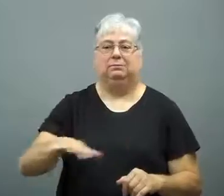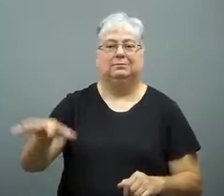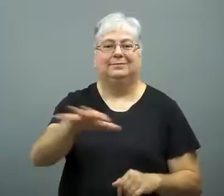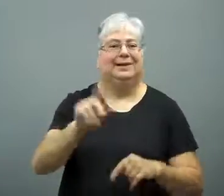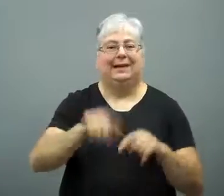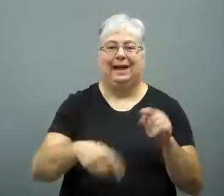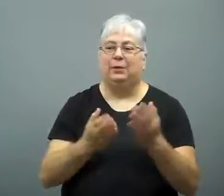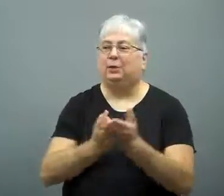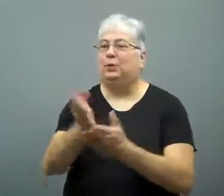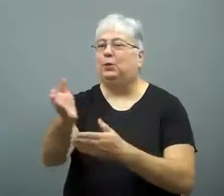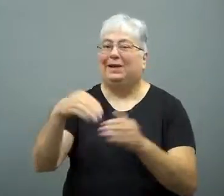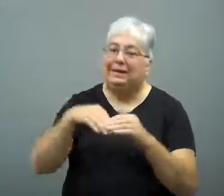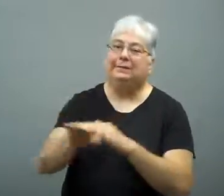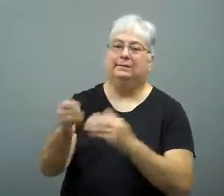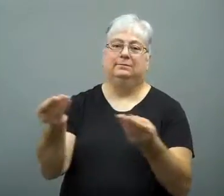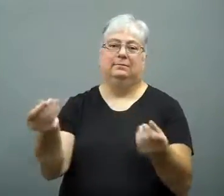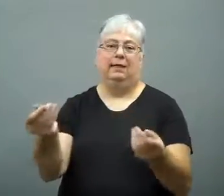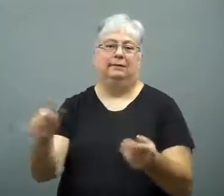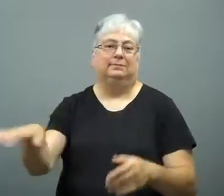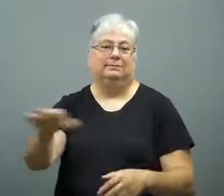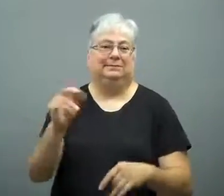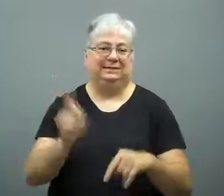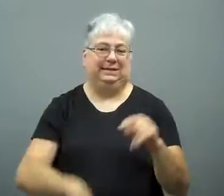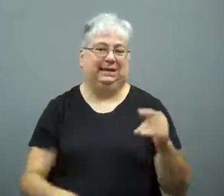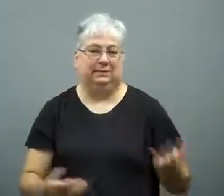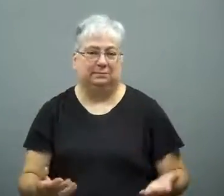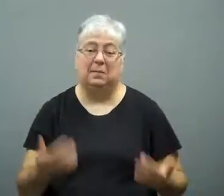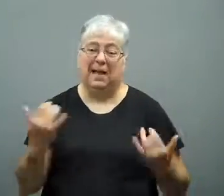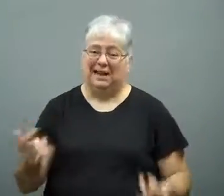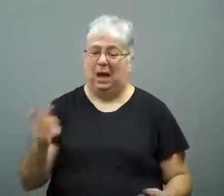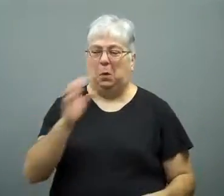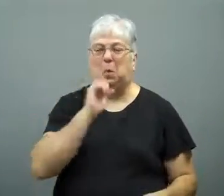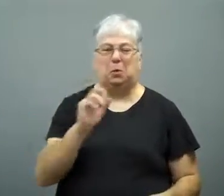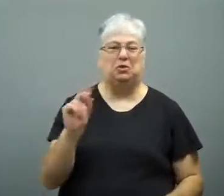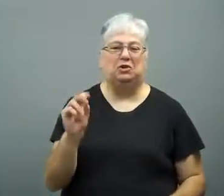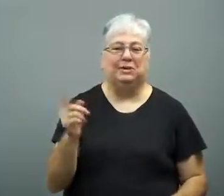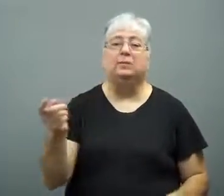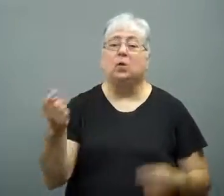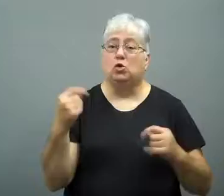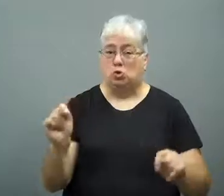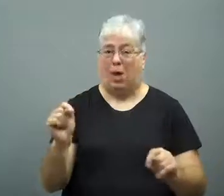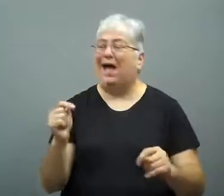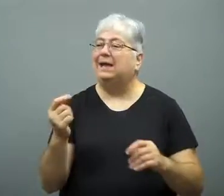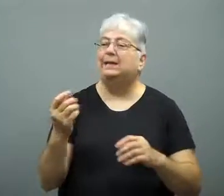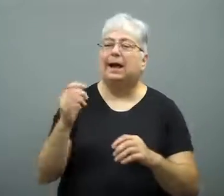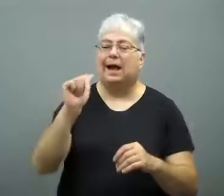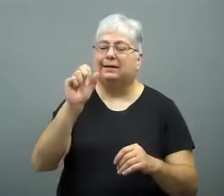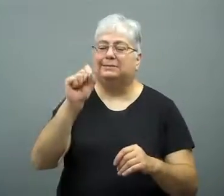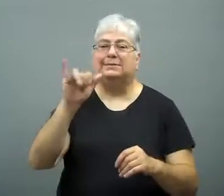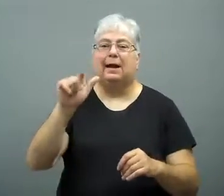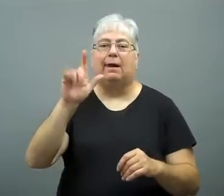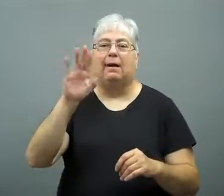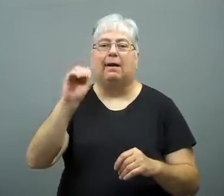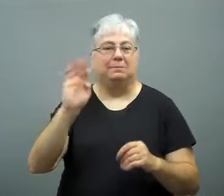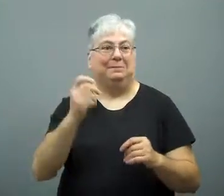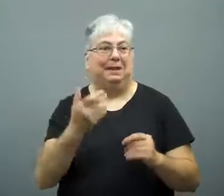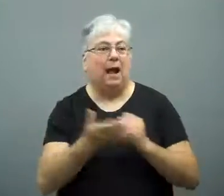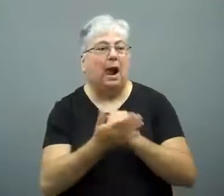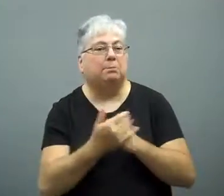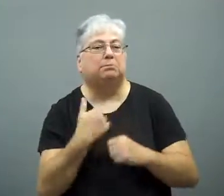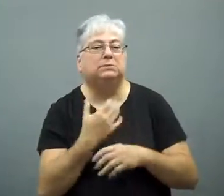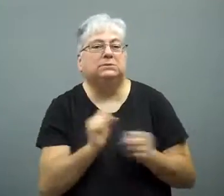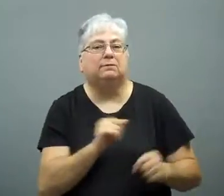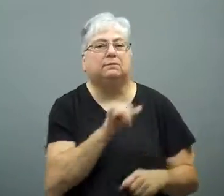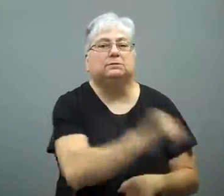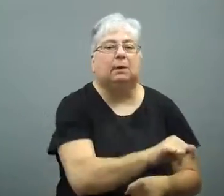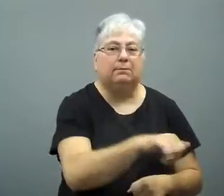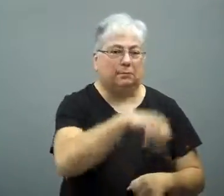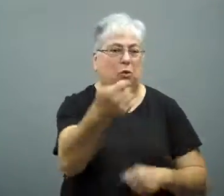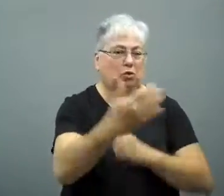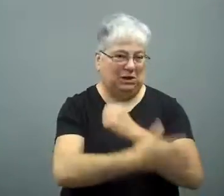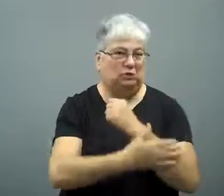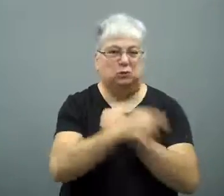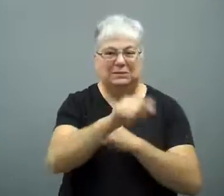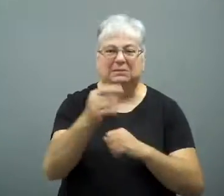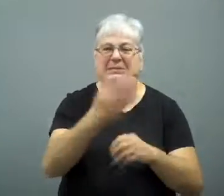He was not allowed to actually enter the country. He's now 30 years old.